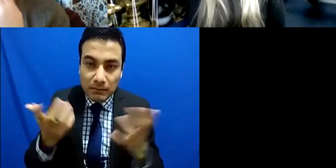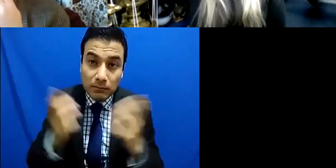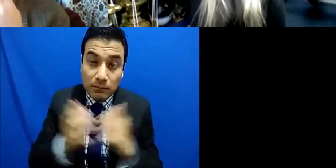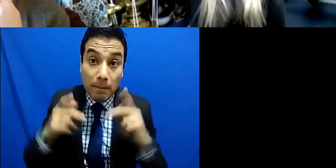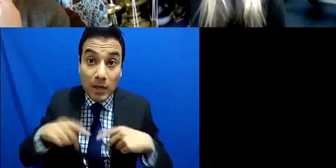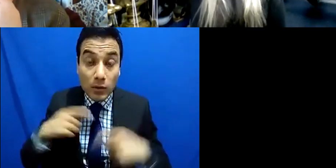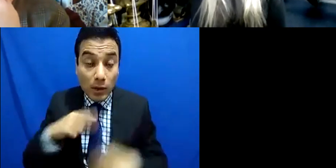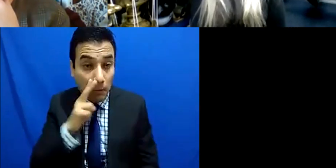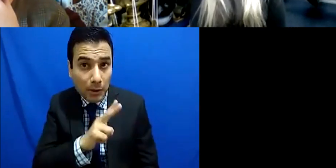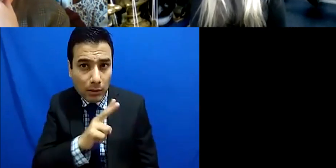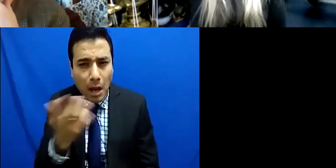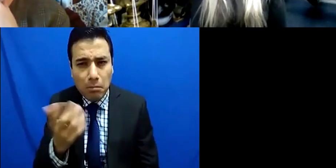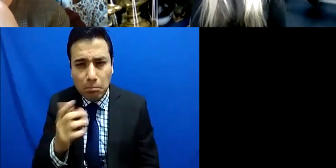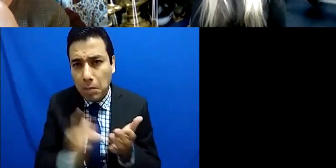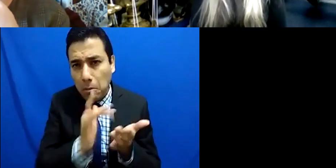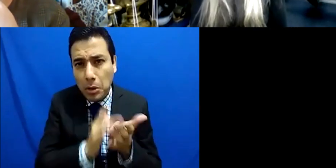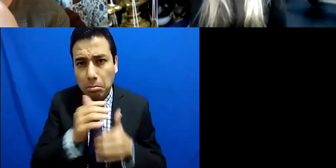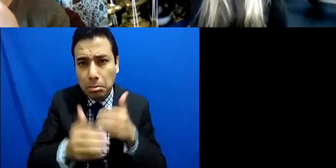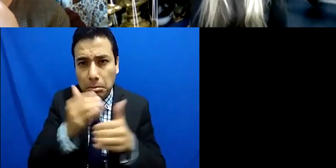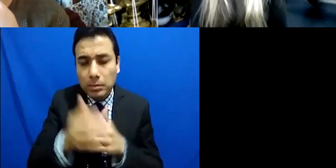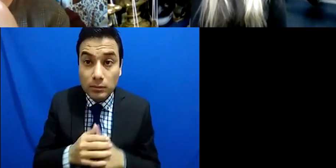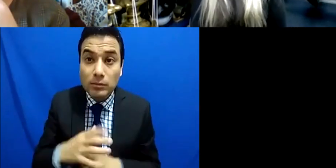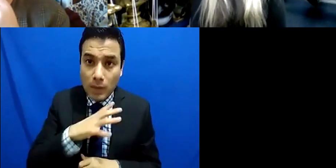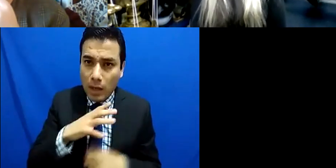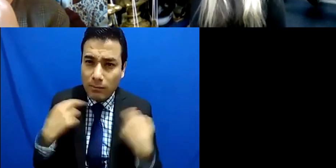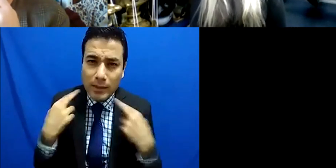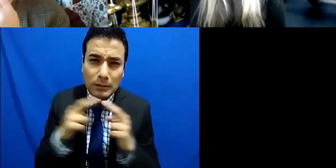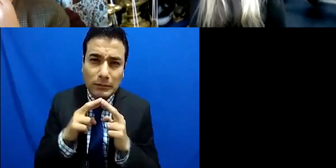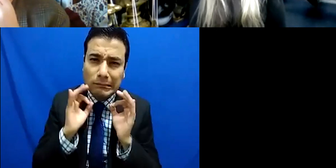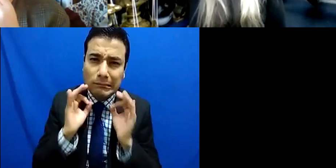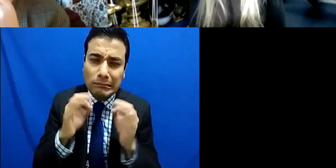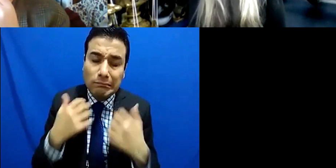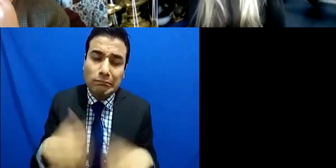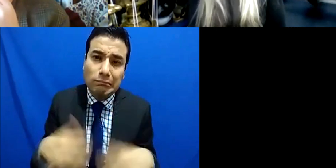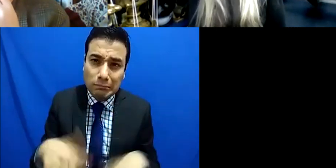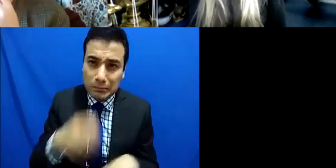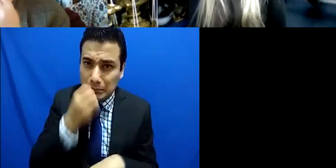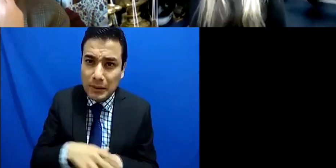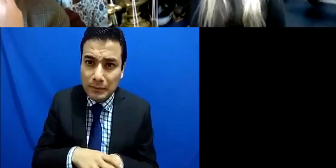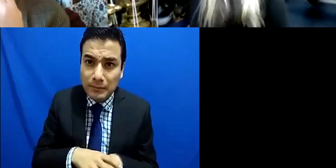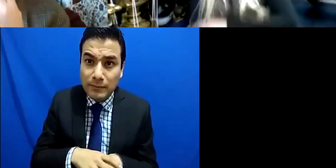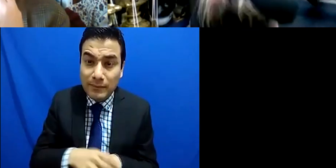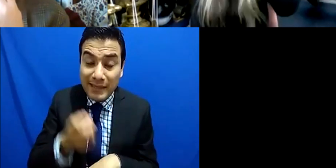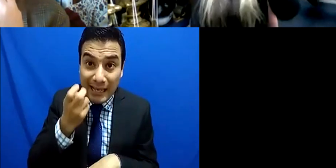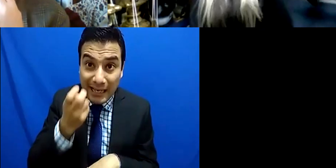and I think if anything expanded it was possibly my piano playing and my general